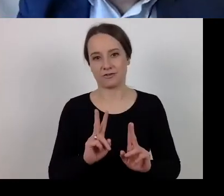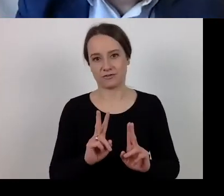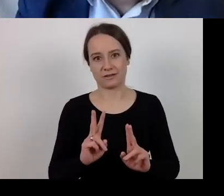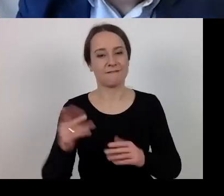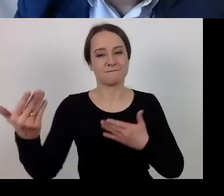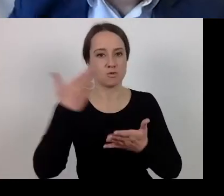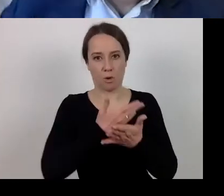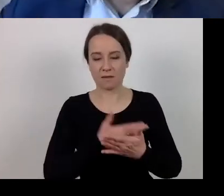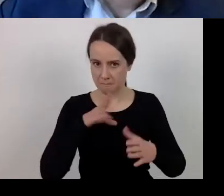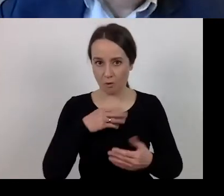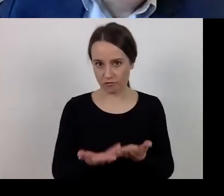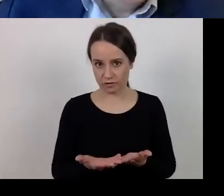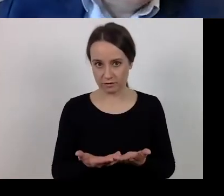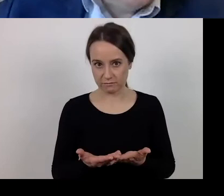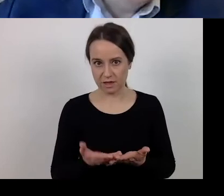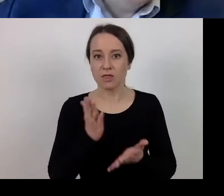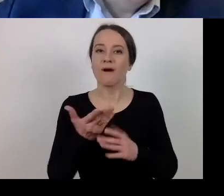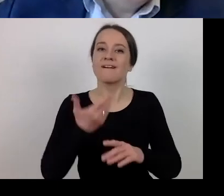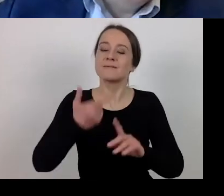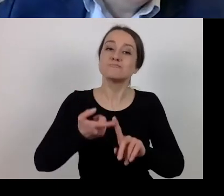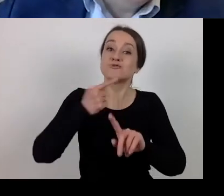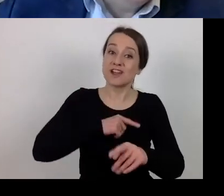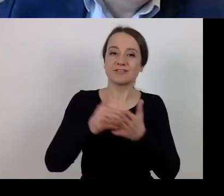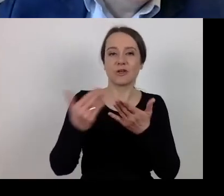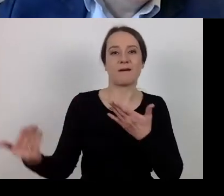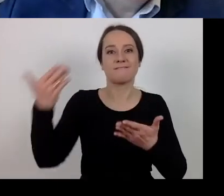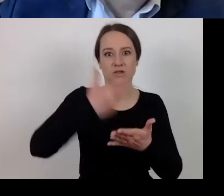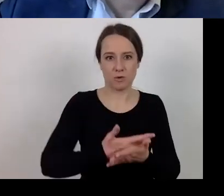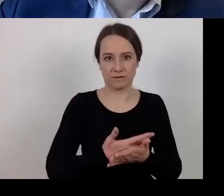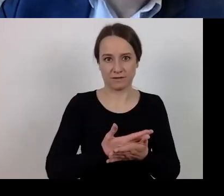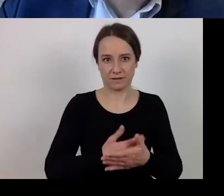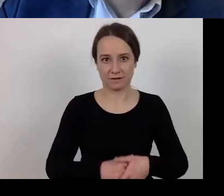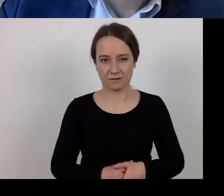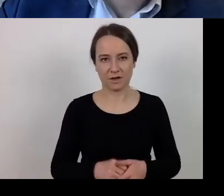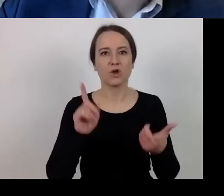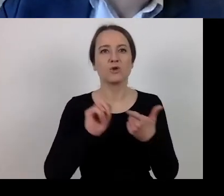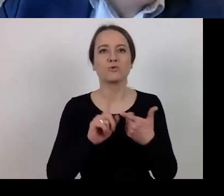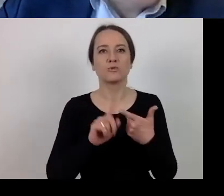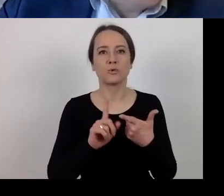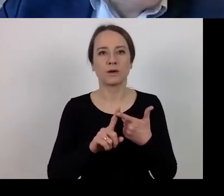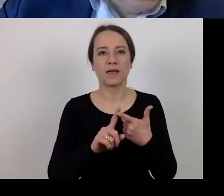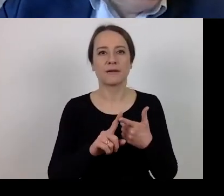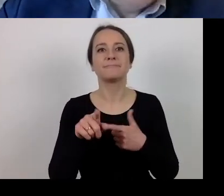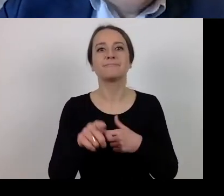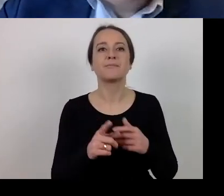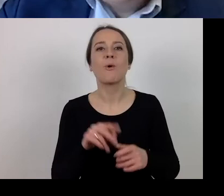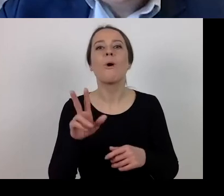In this context we have the second notion that relates to the filing of requests for payment.